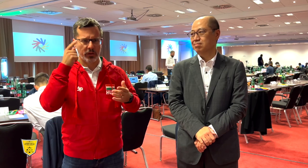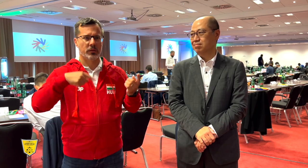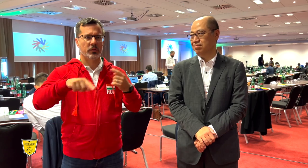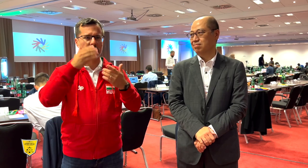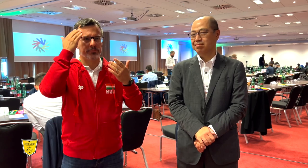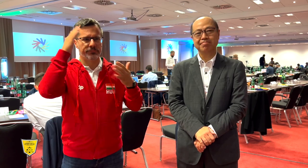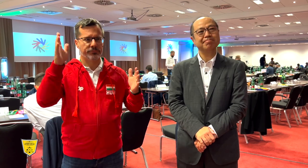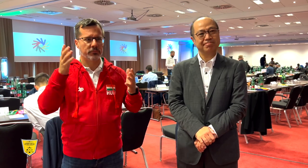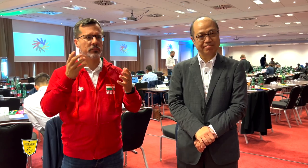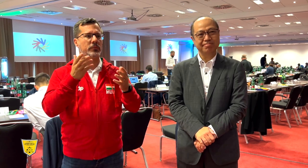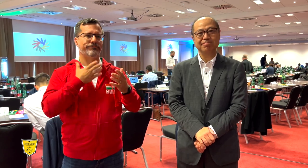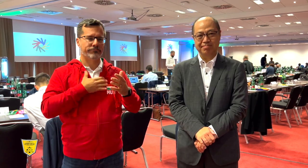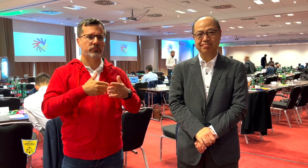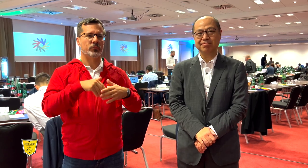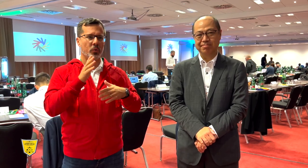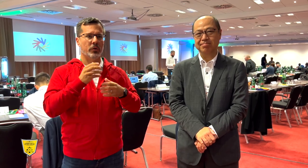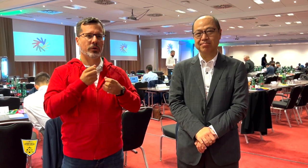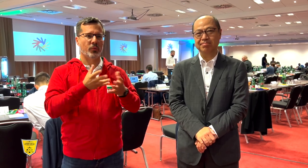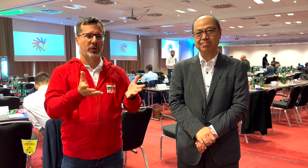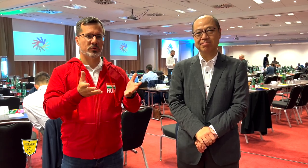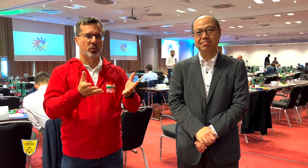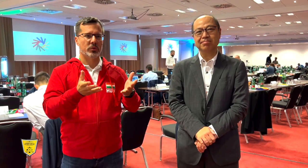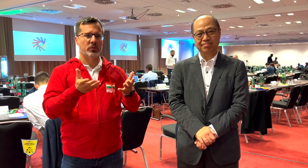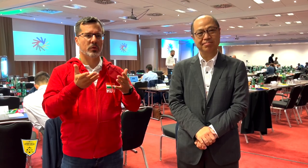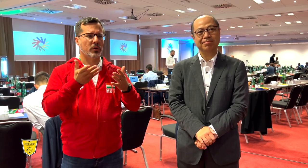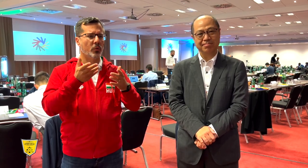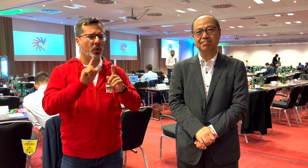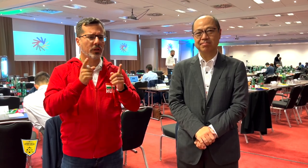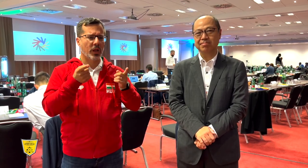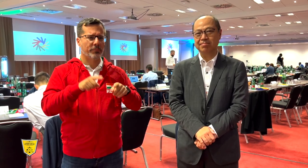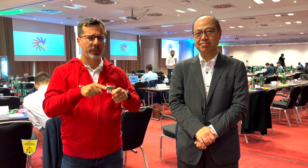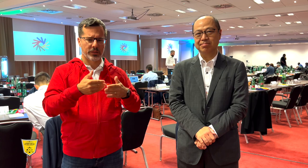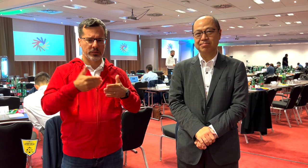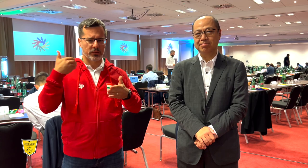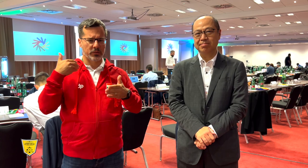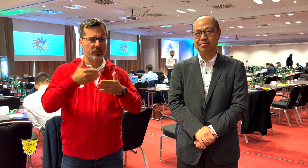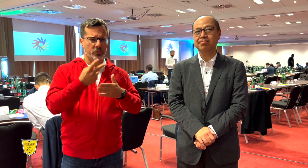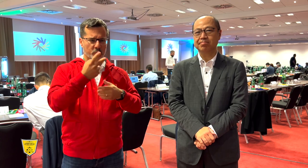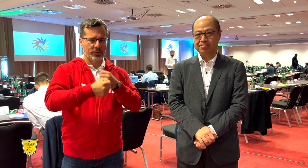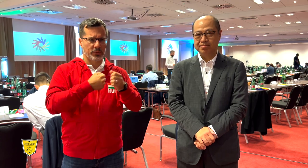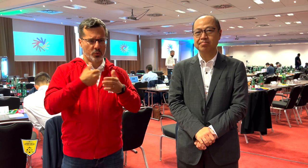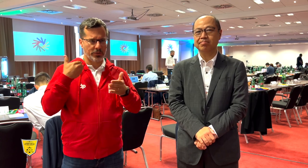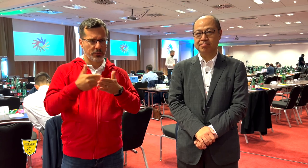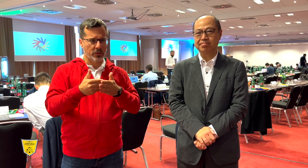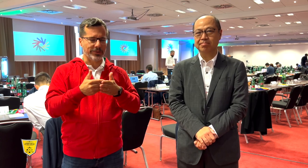and investigate what transpired it during the past two years.